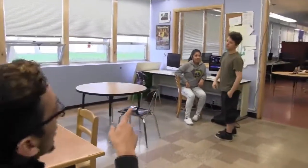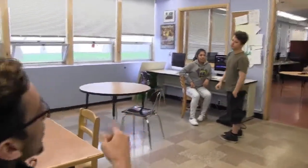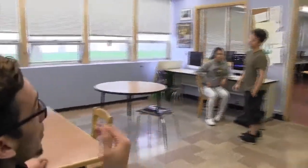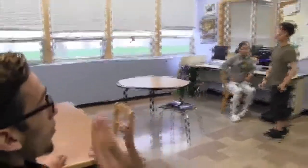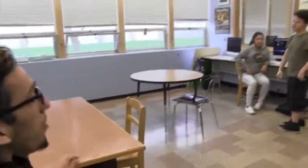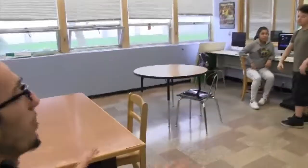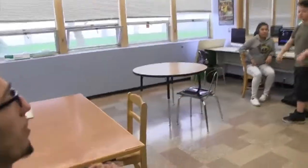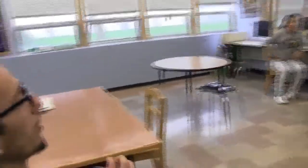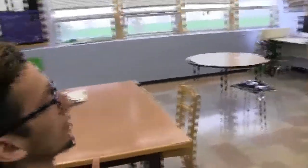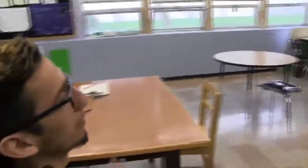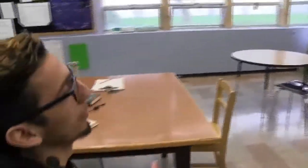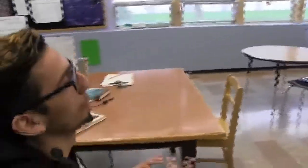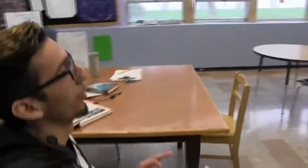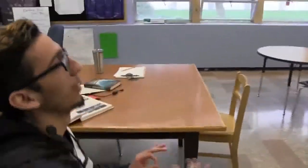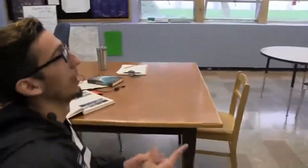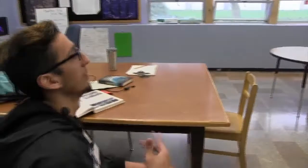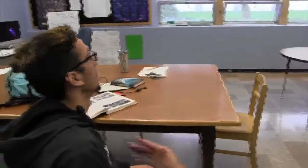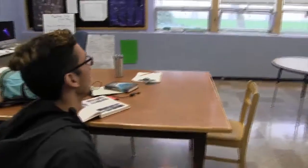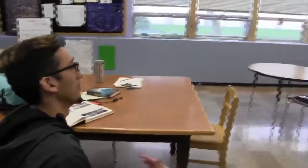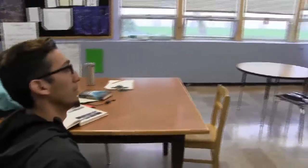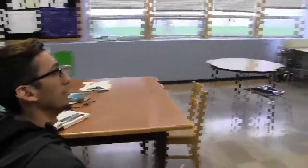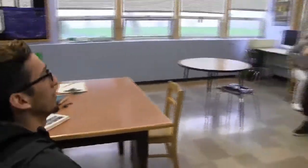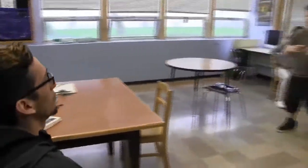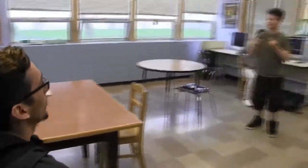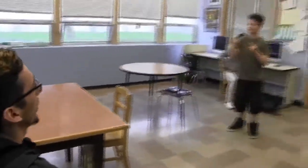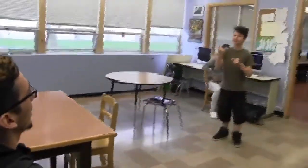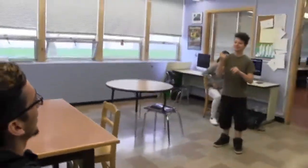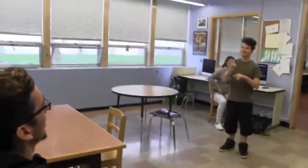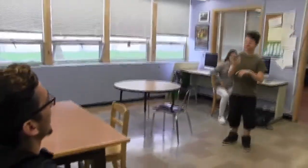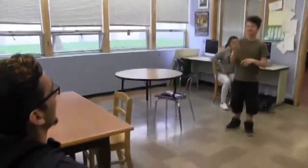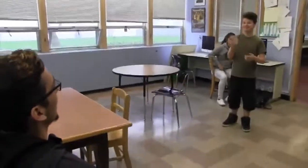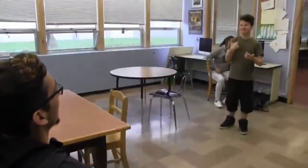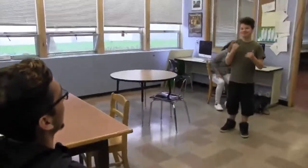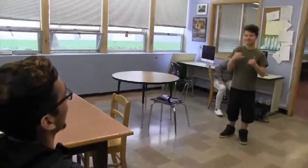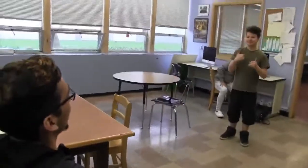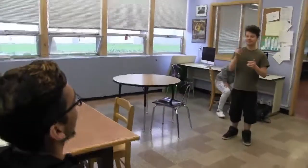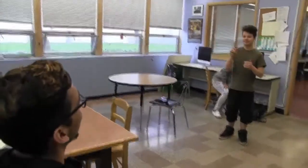[conversation]